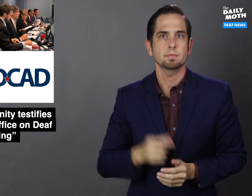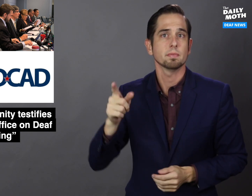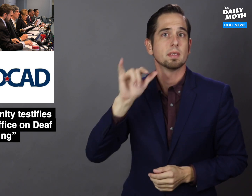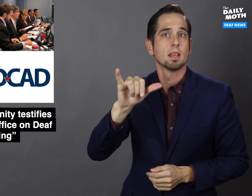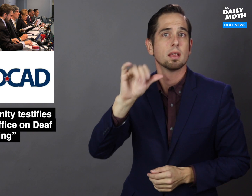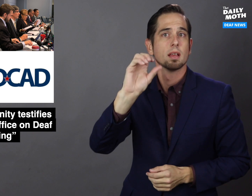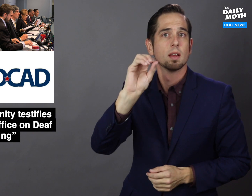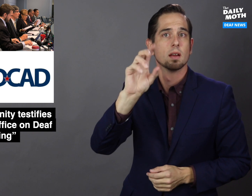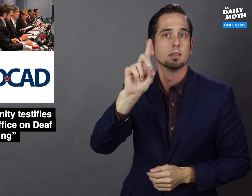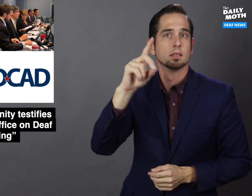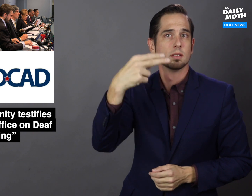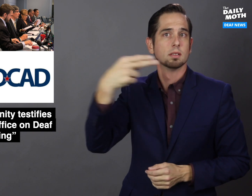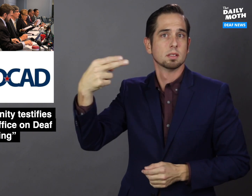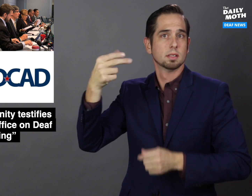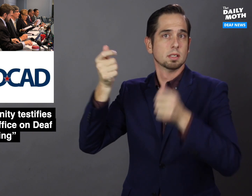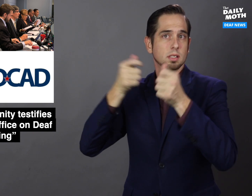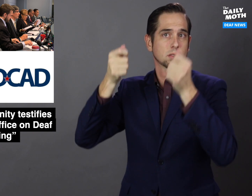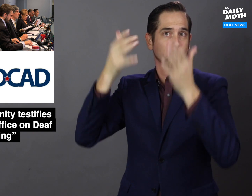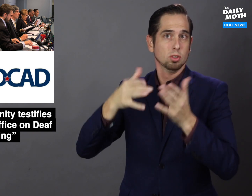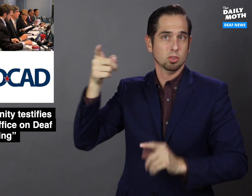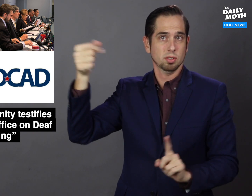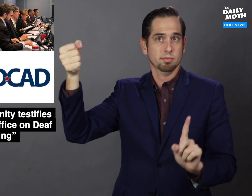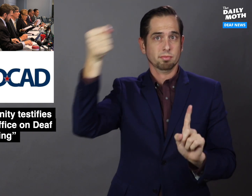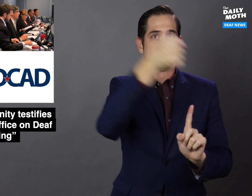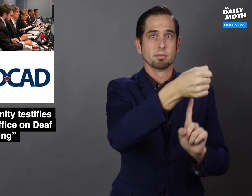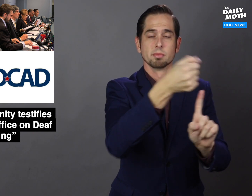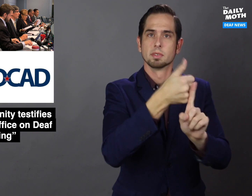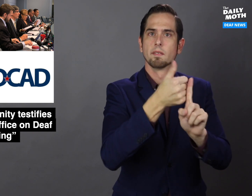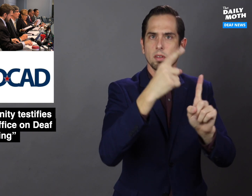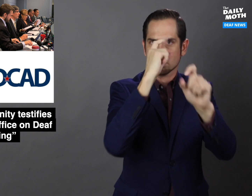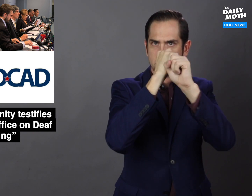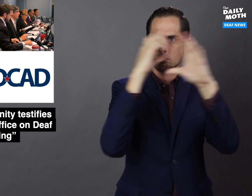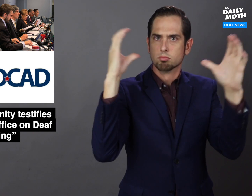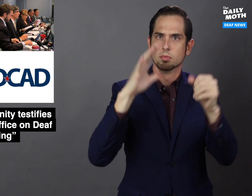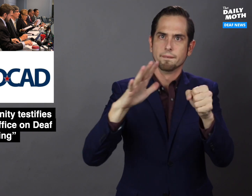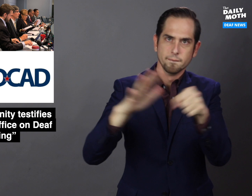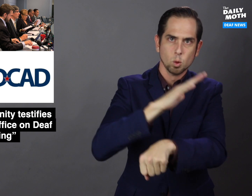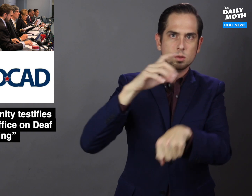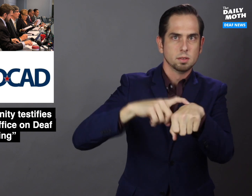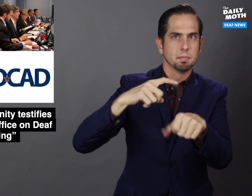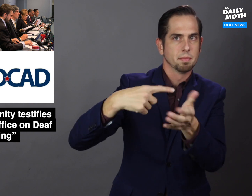The ODHH Director would be a full-time,